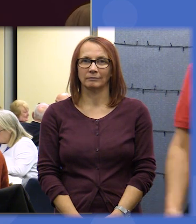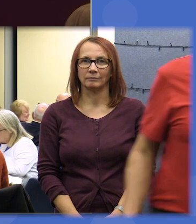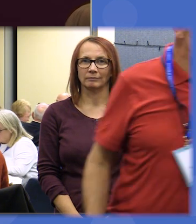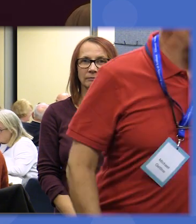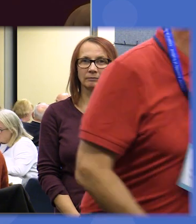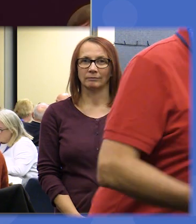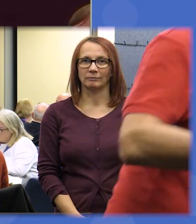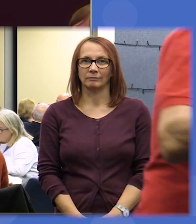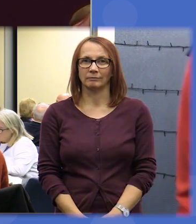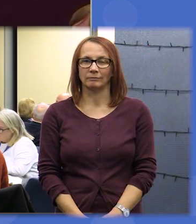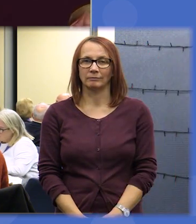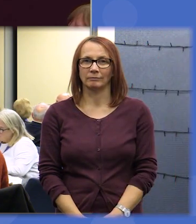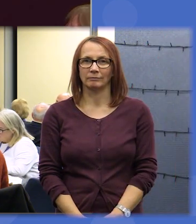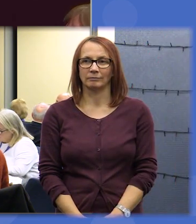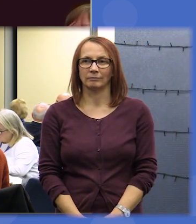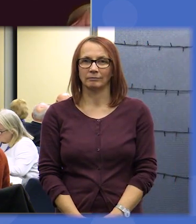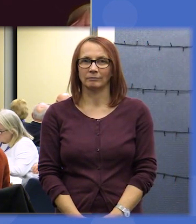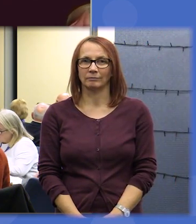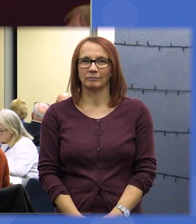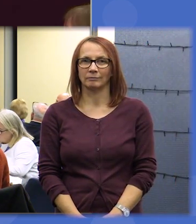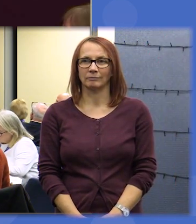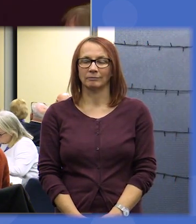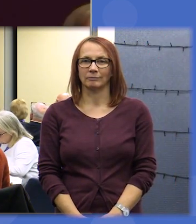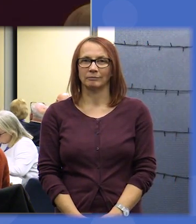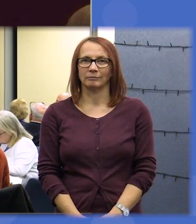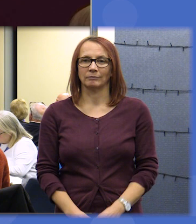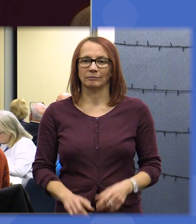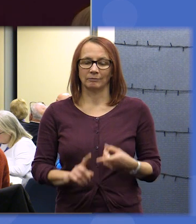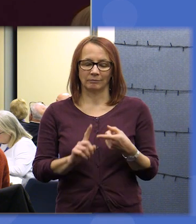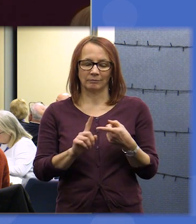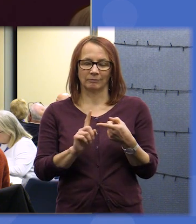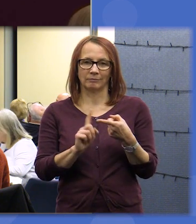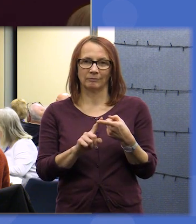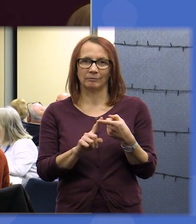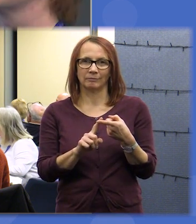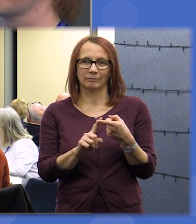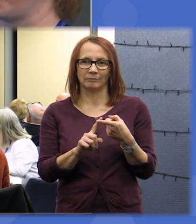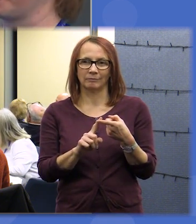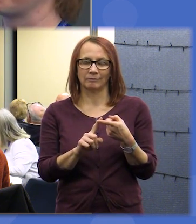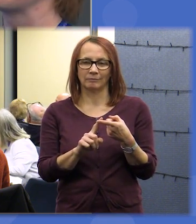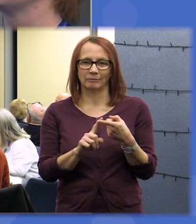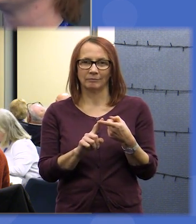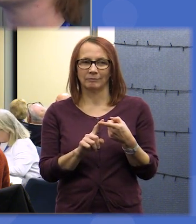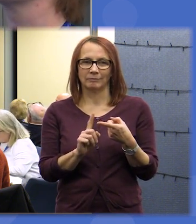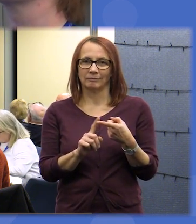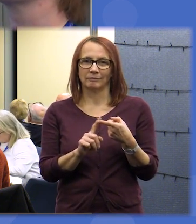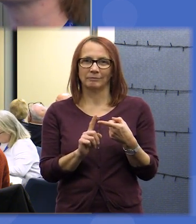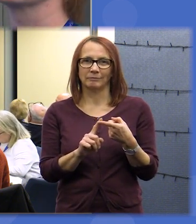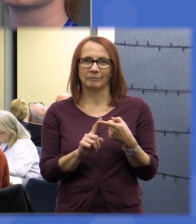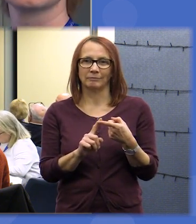hello April 12 12 table 12 my table are very shy so our number one is number 22